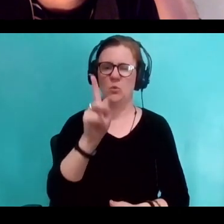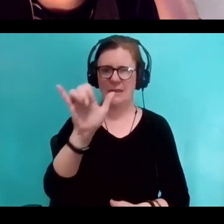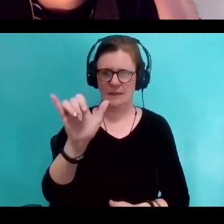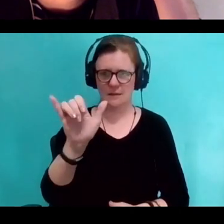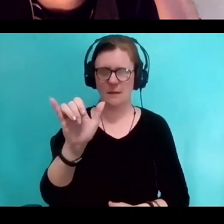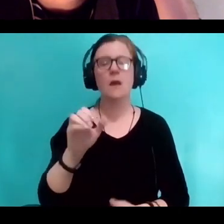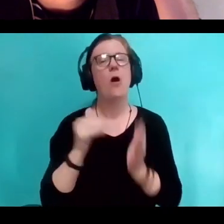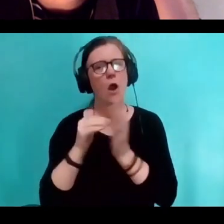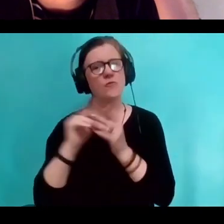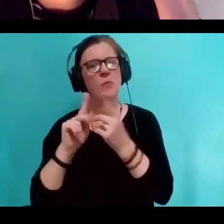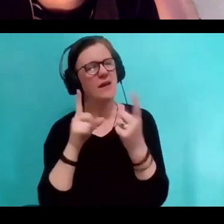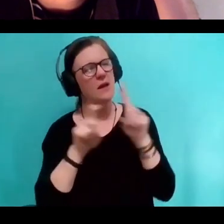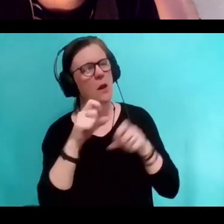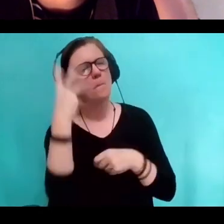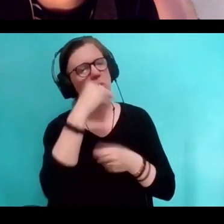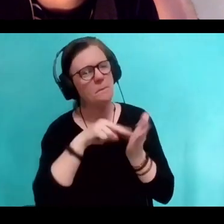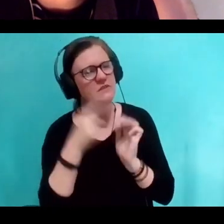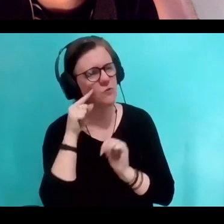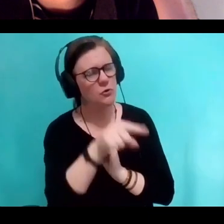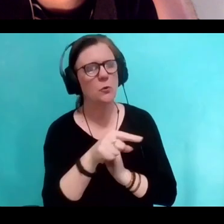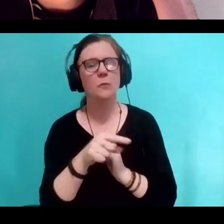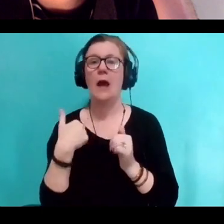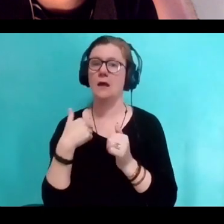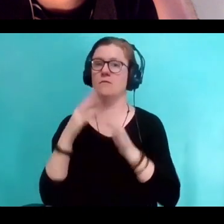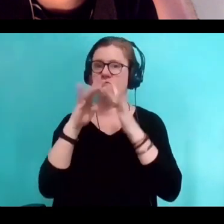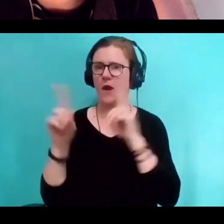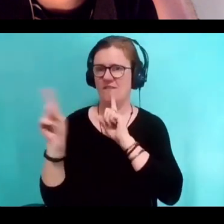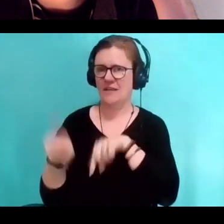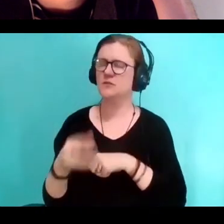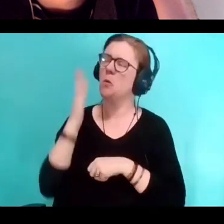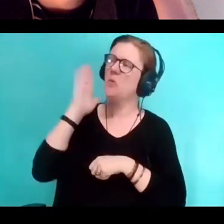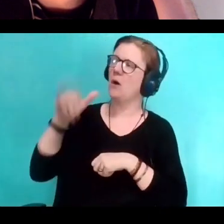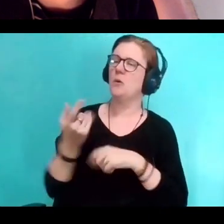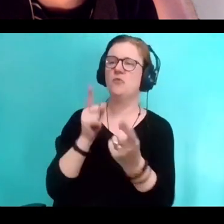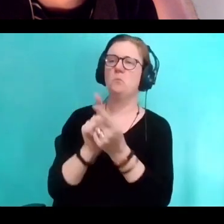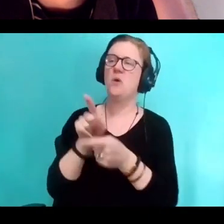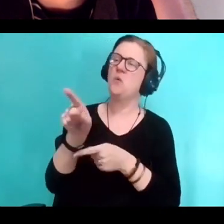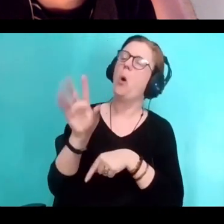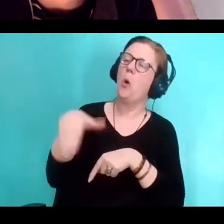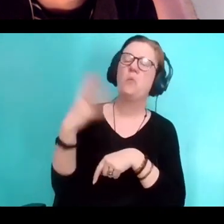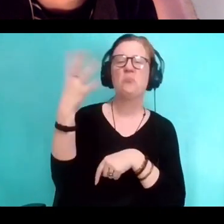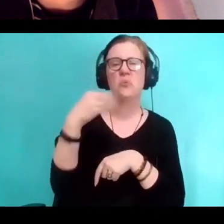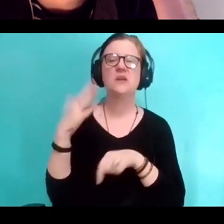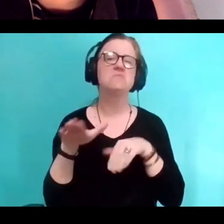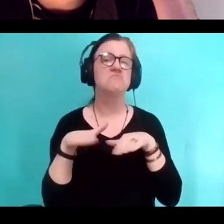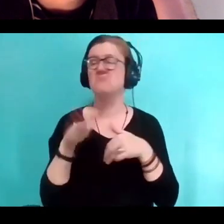And I have a lot of answers to that. But one of the things is, you know how when you just see somebody and you go, "Oh, they're pretty, or they're beautiful and you don't know anything about them."